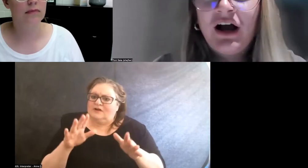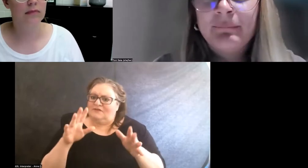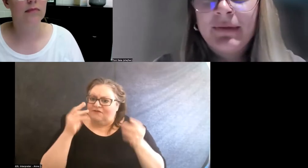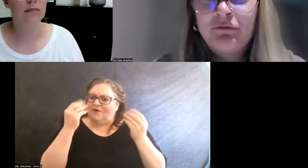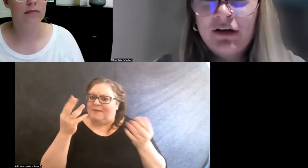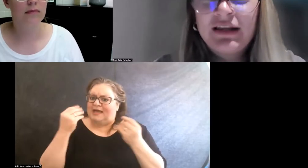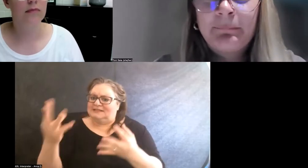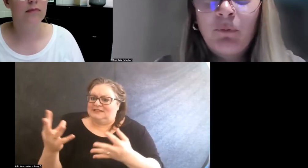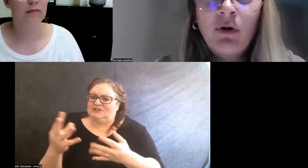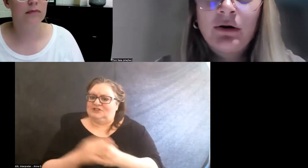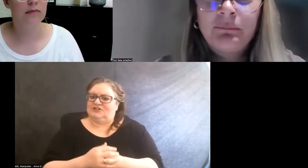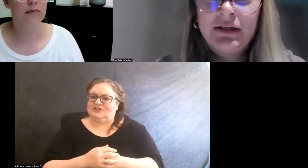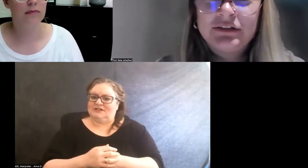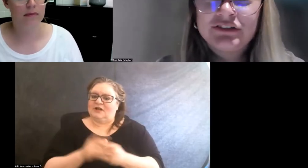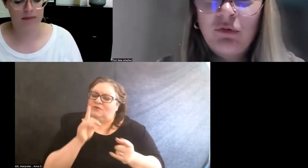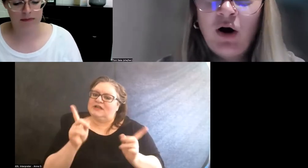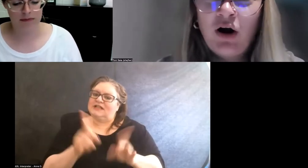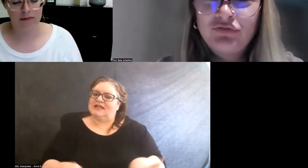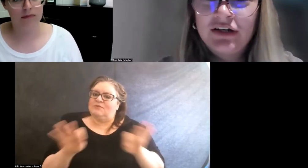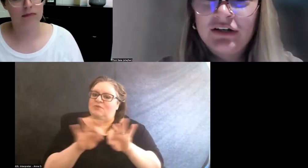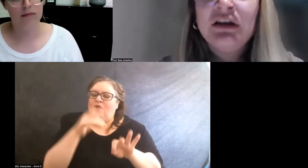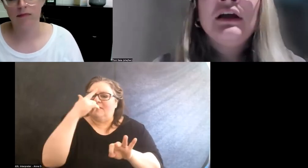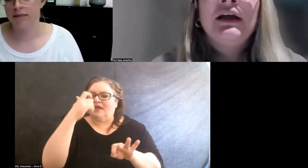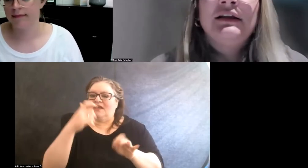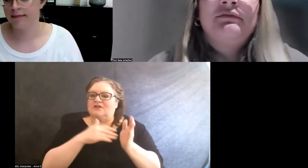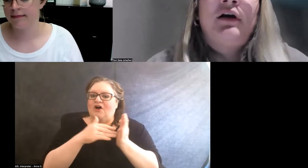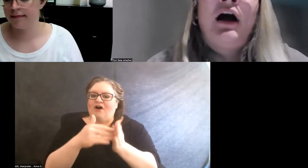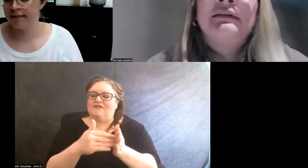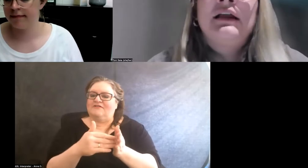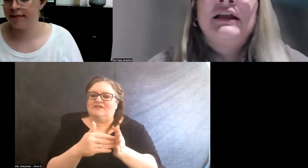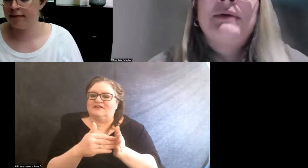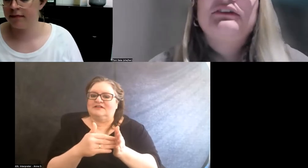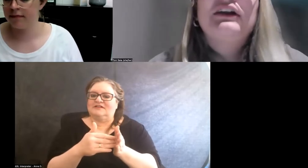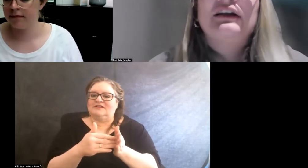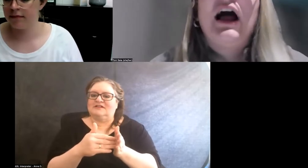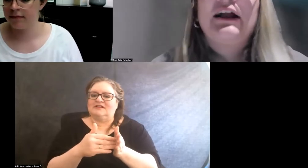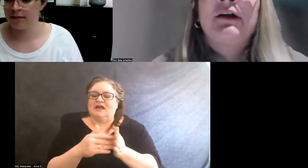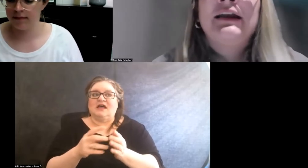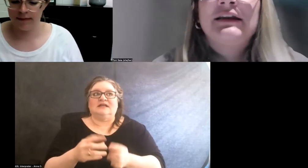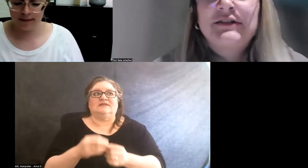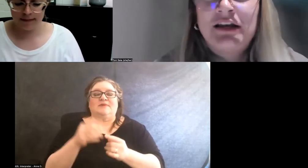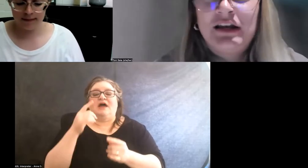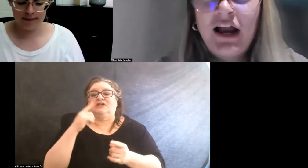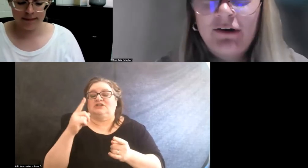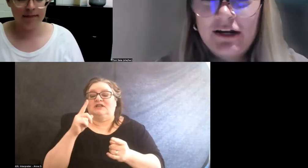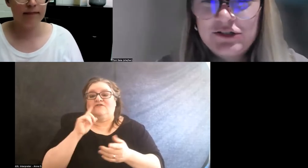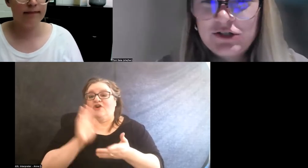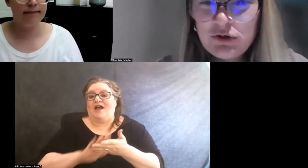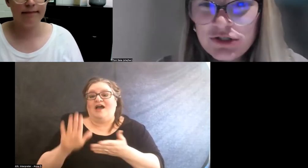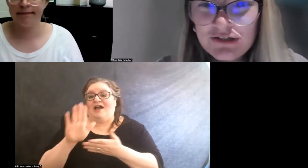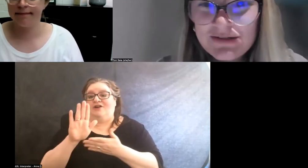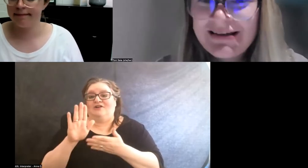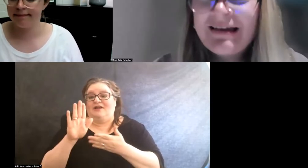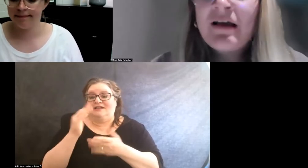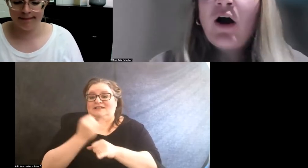and really important because so often, especially in higher ed institutions,